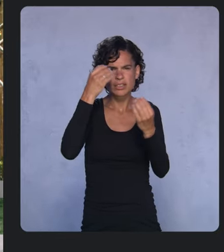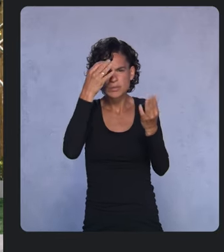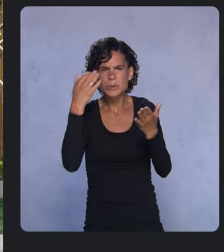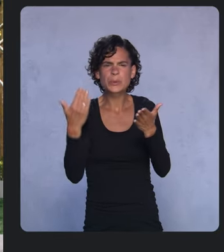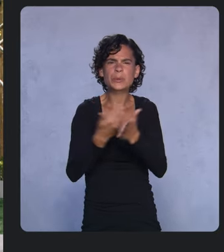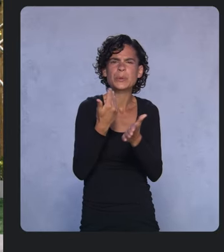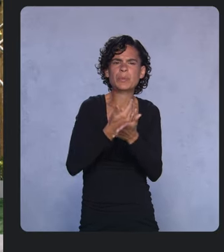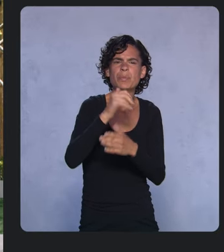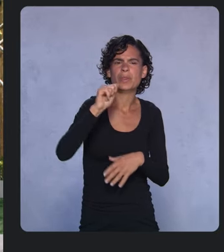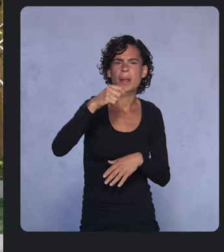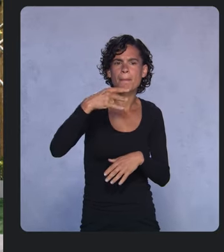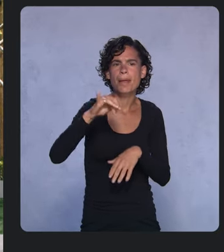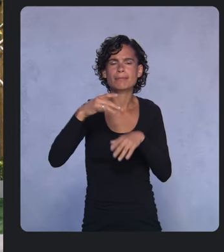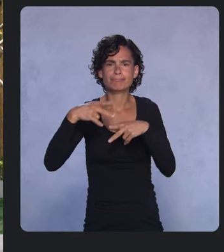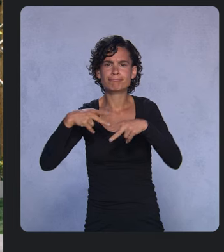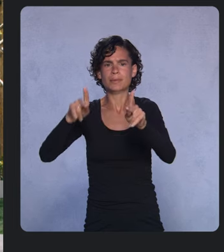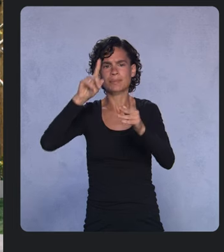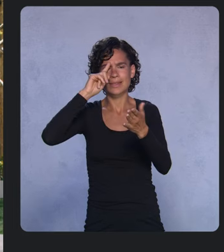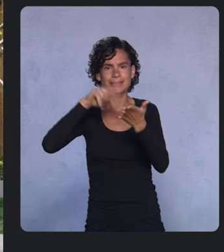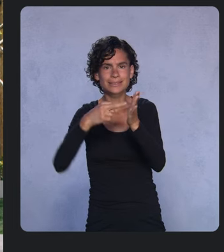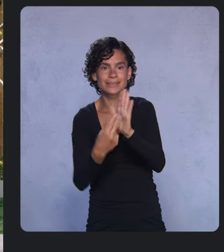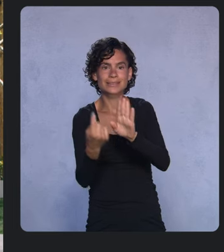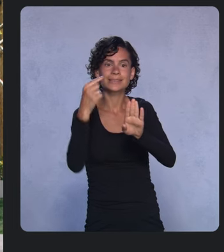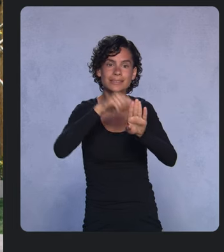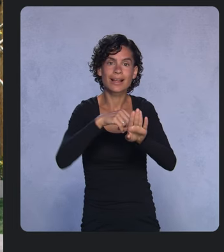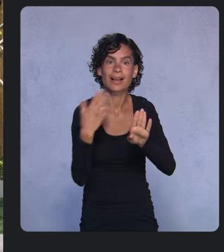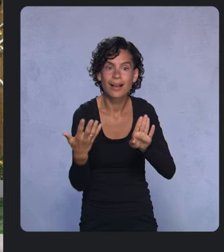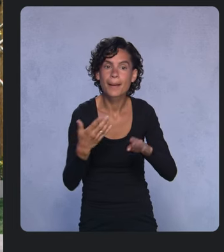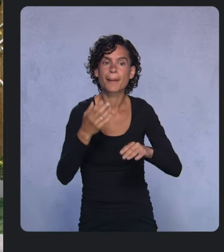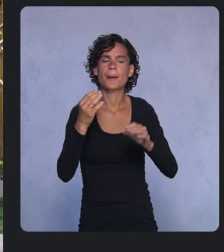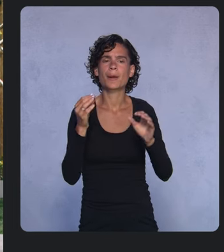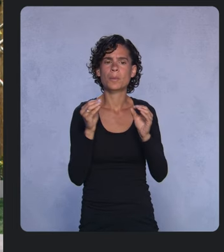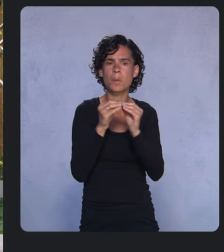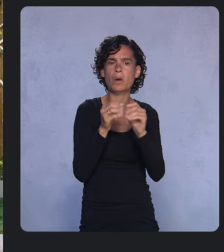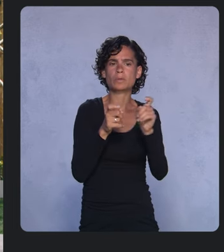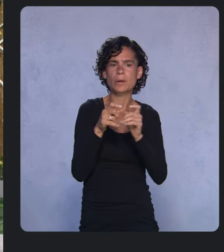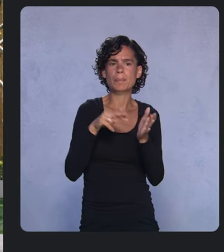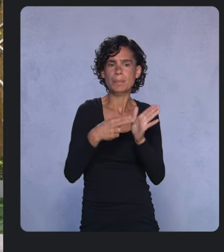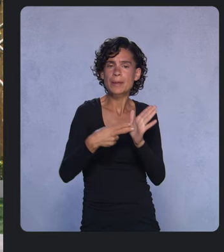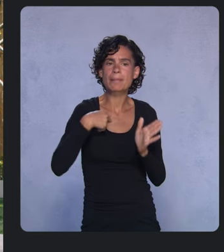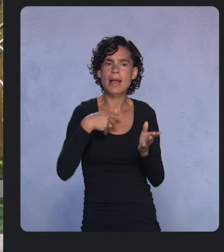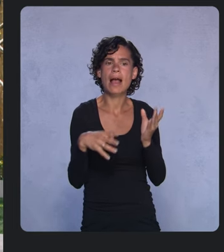To give people more control, we’re adding features like approximate location so they can decide how much they want to share.